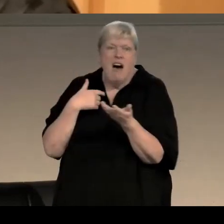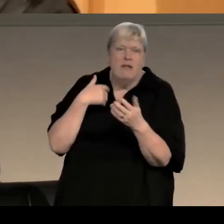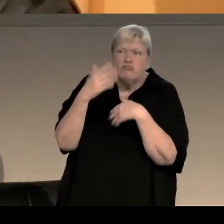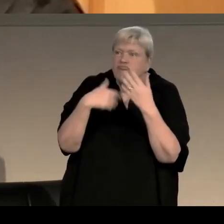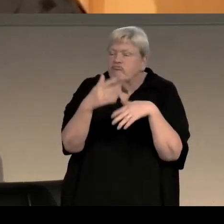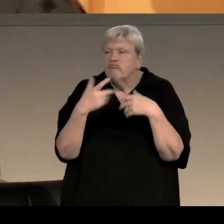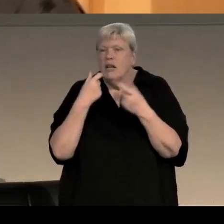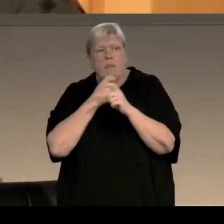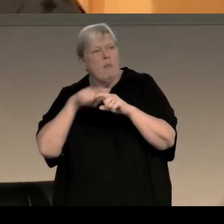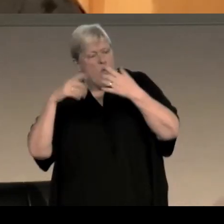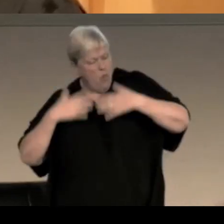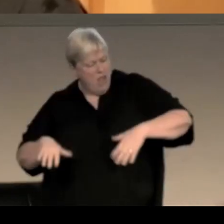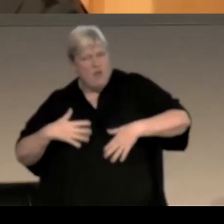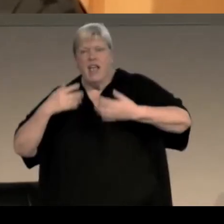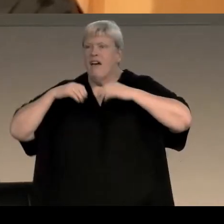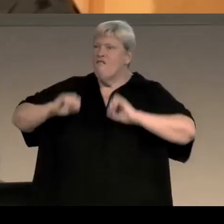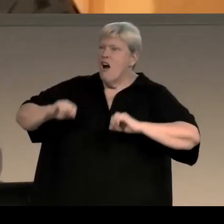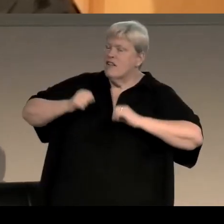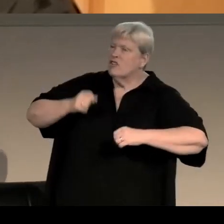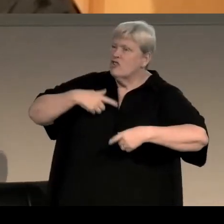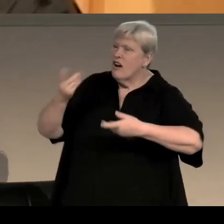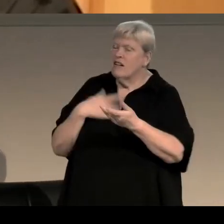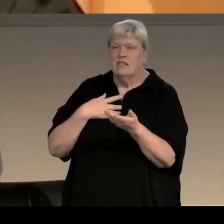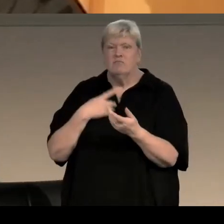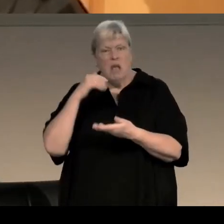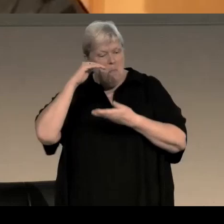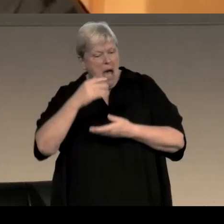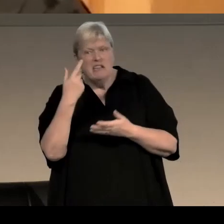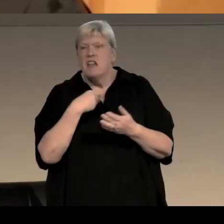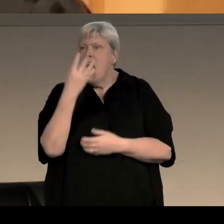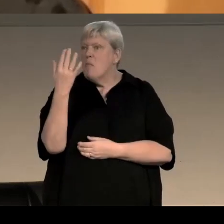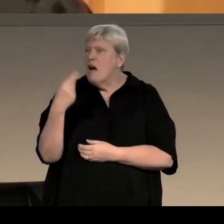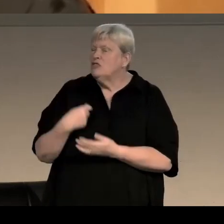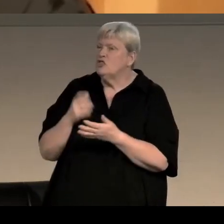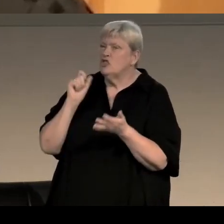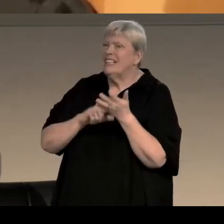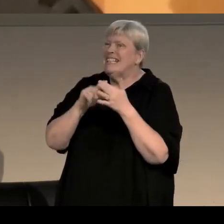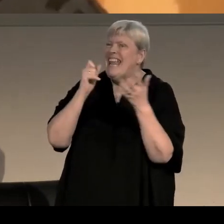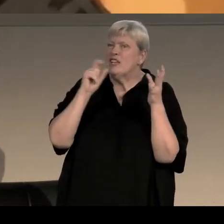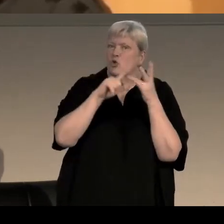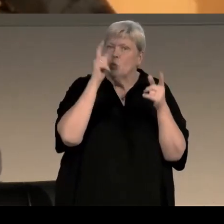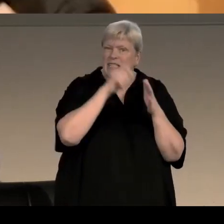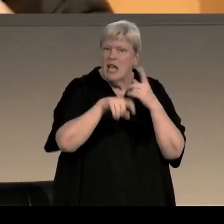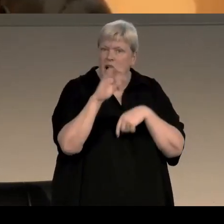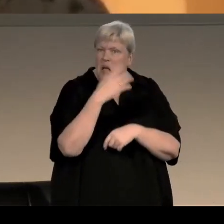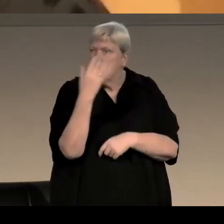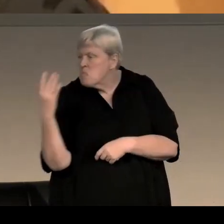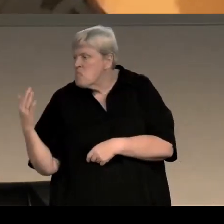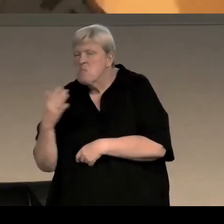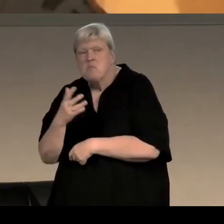what the furniture looked like, how much a pint was, what was on sale at Tesco's, all of those things are there in in the newspapers.